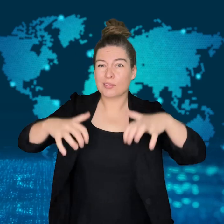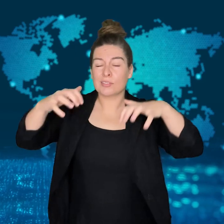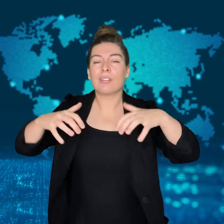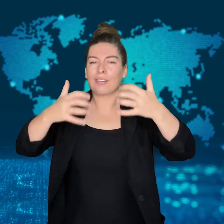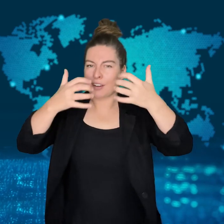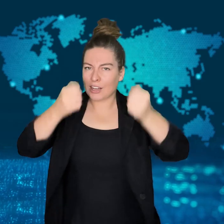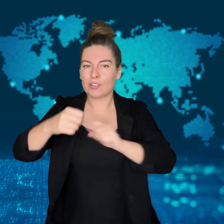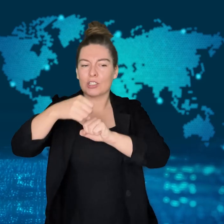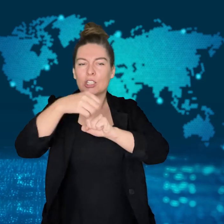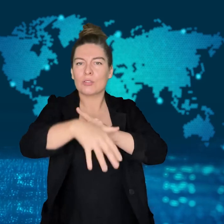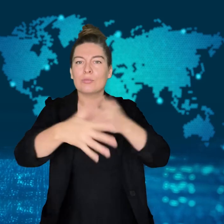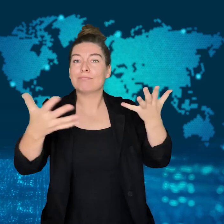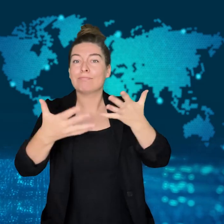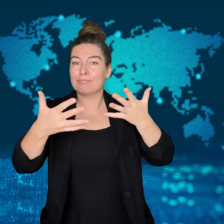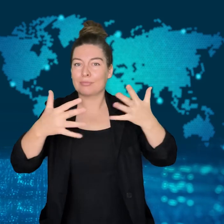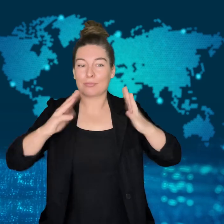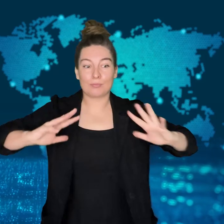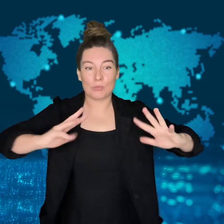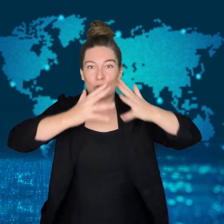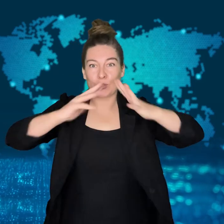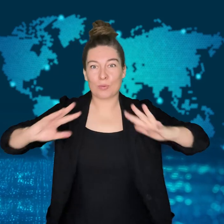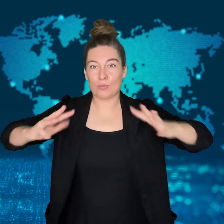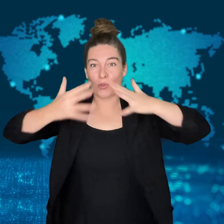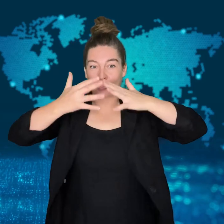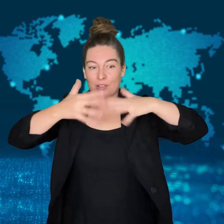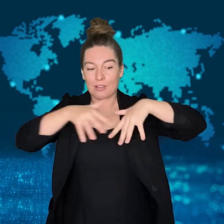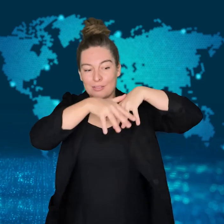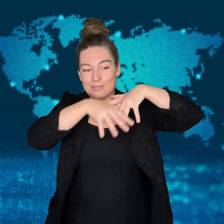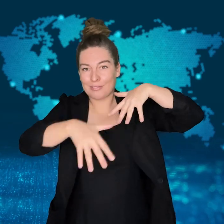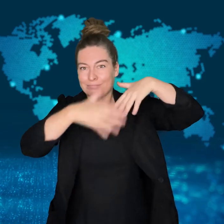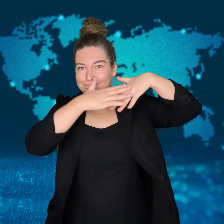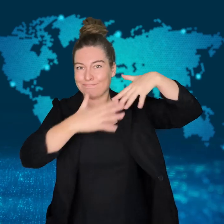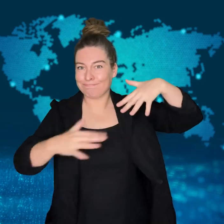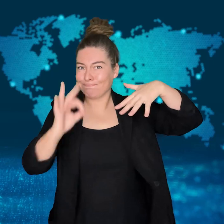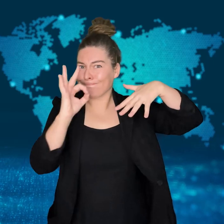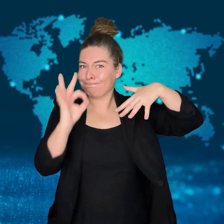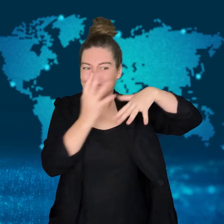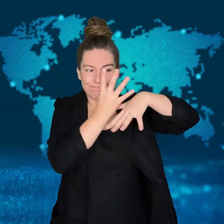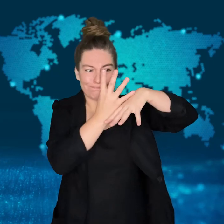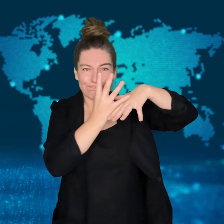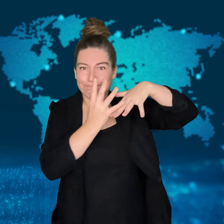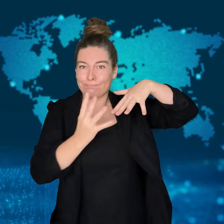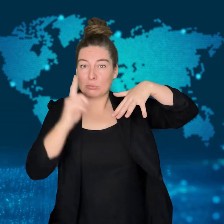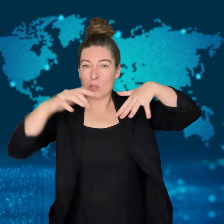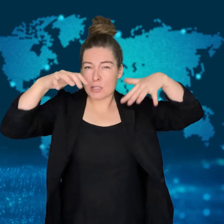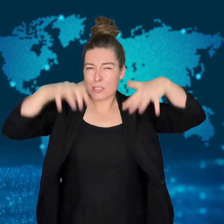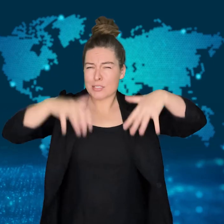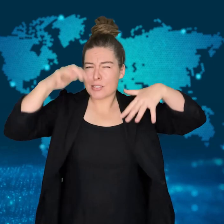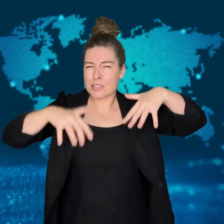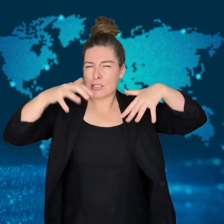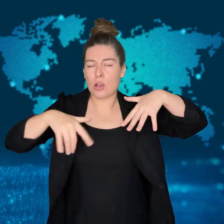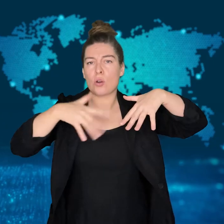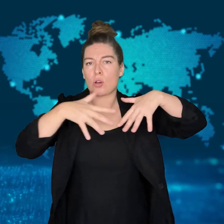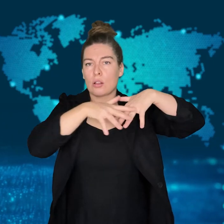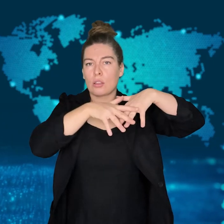The overall amount of rain received annually is increasing,